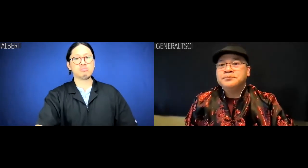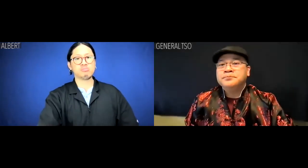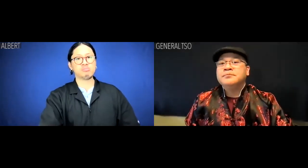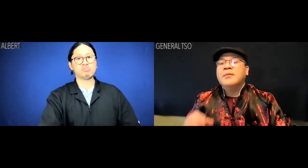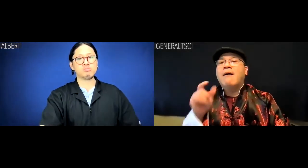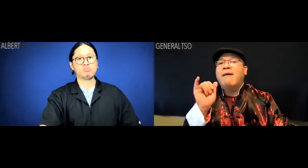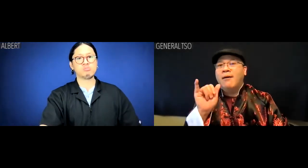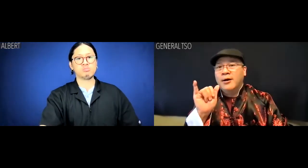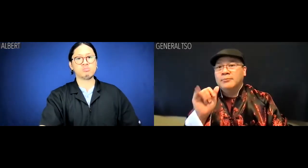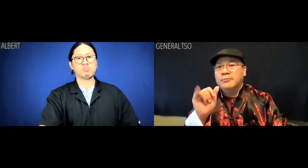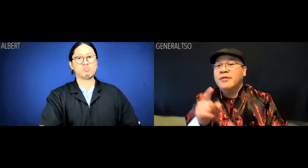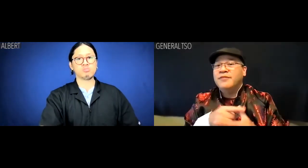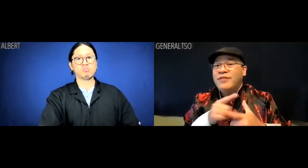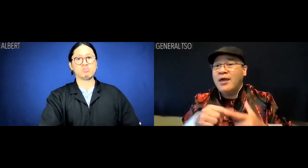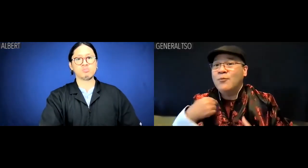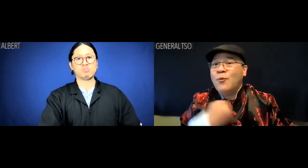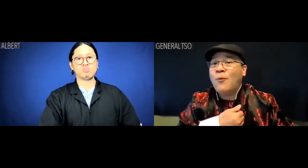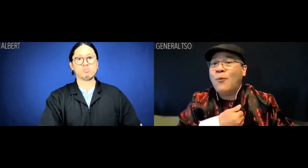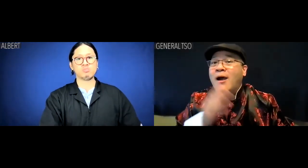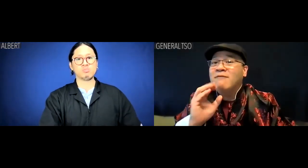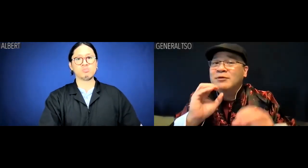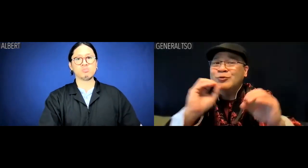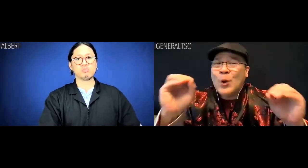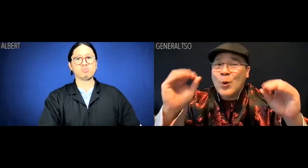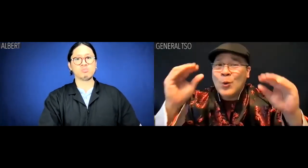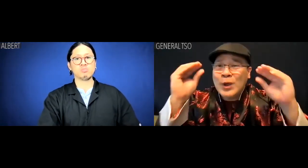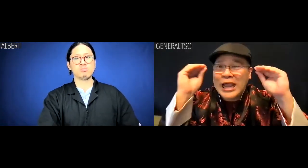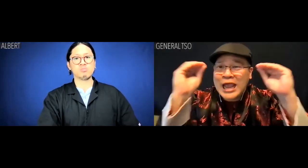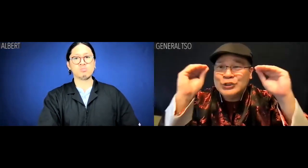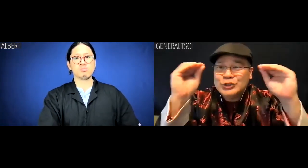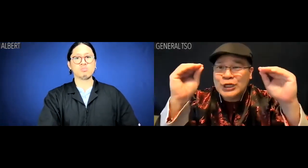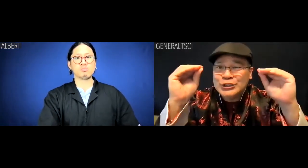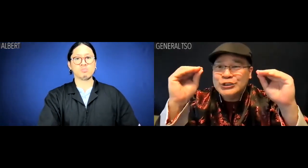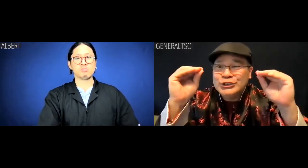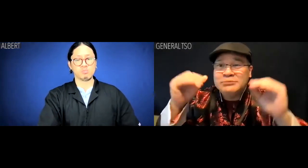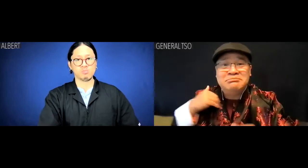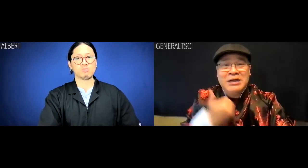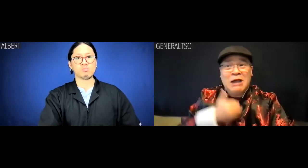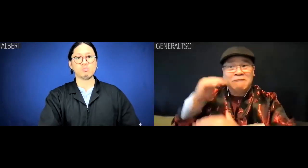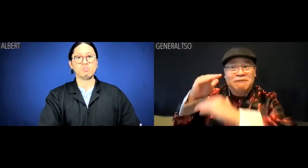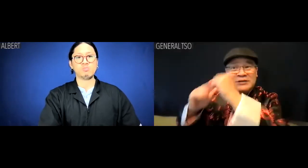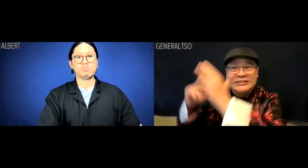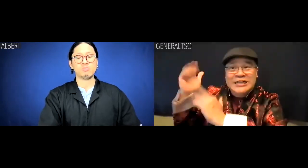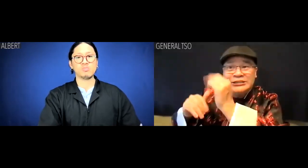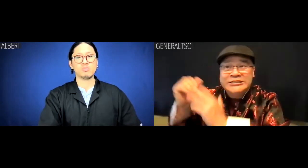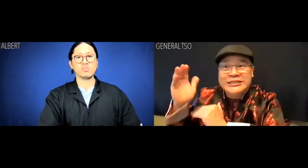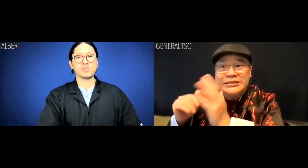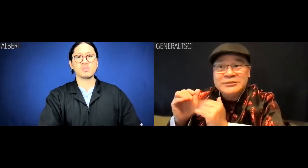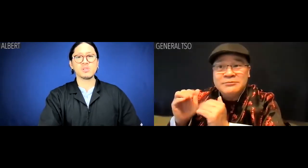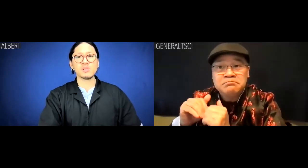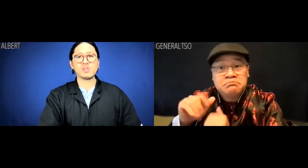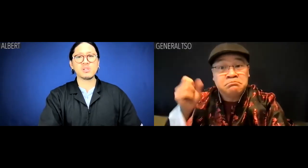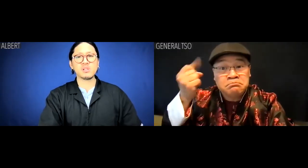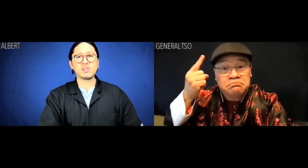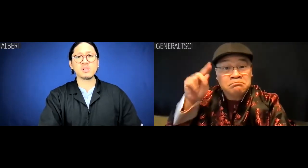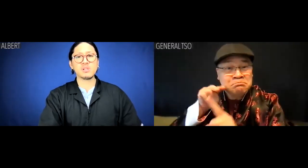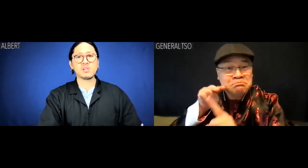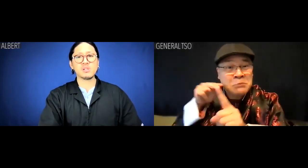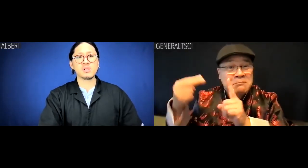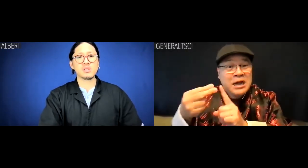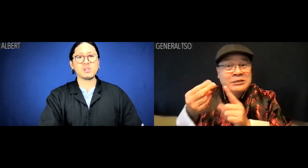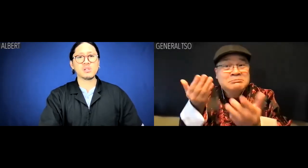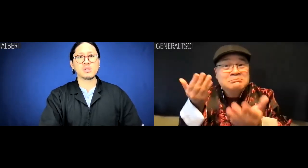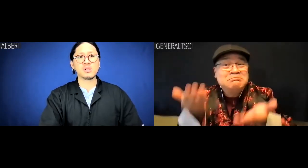General Tso: Ahh. Then we will have no means to instruct you, for our facilities, our most backwards.